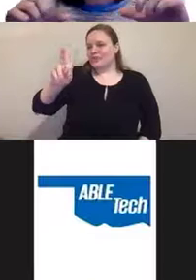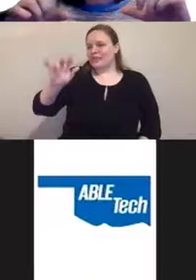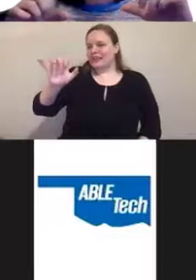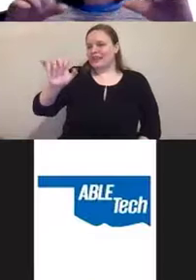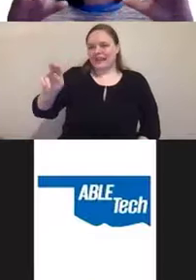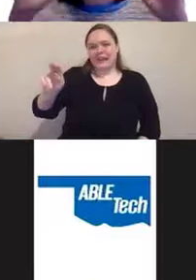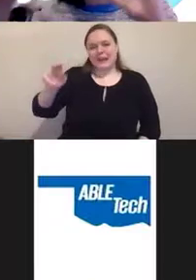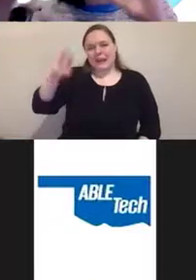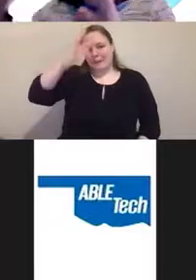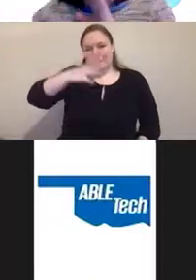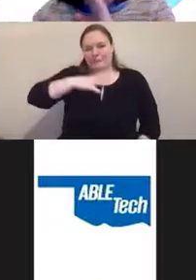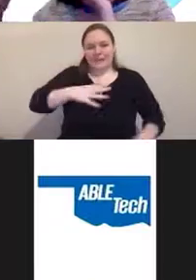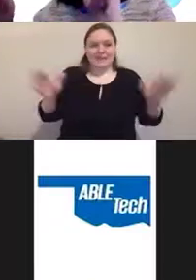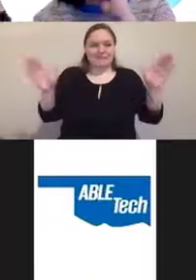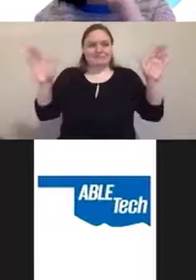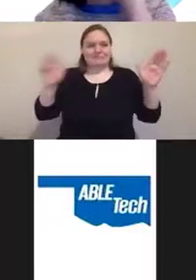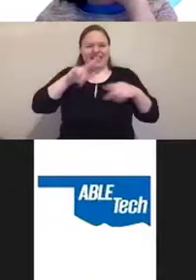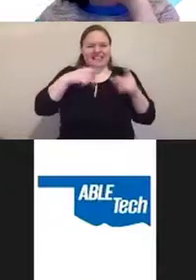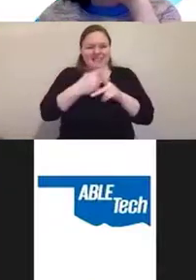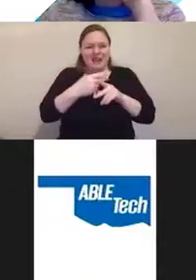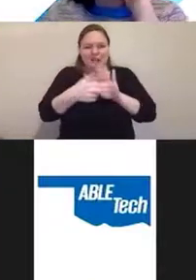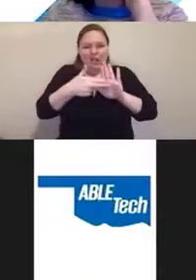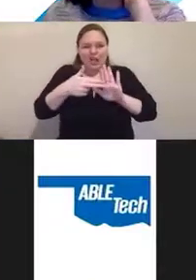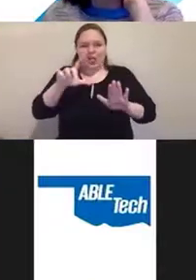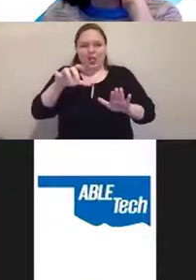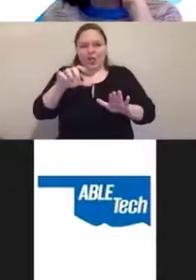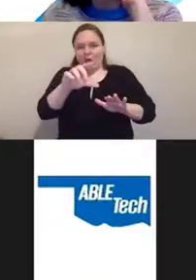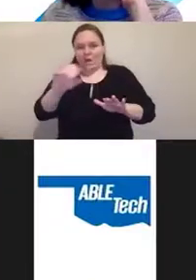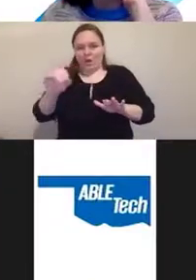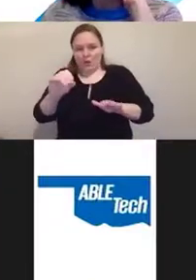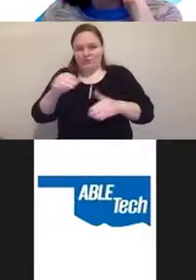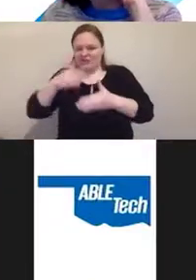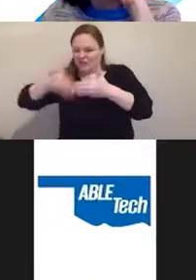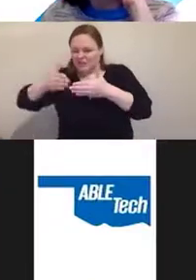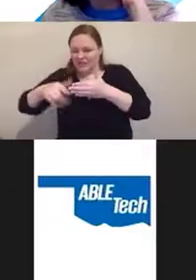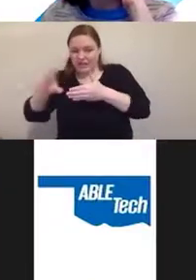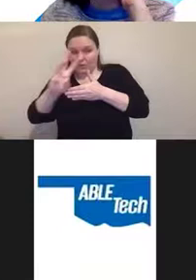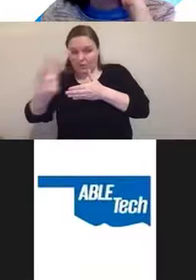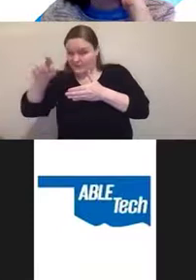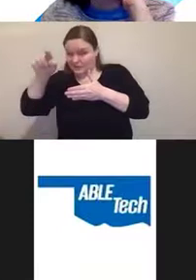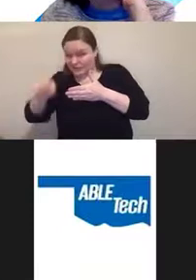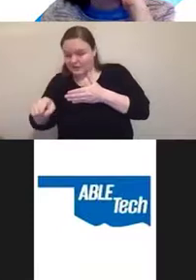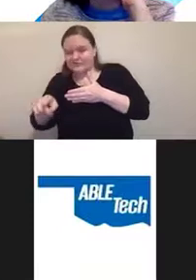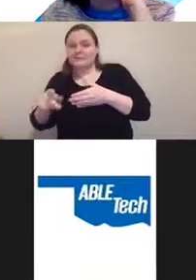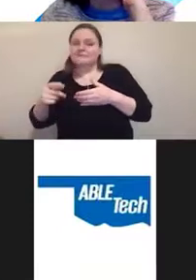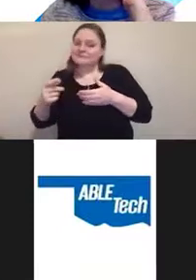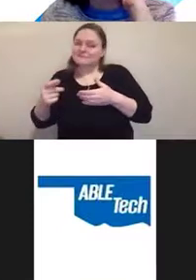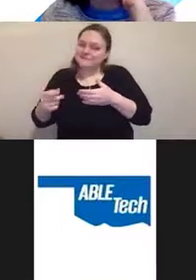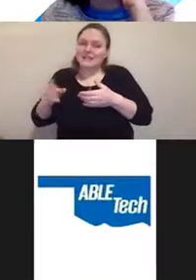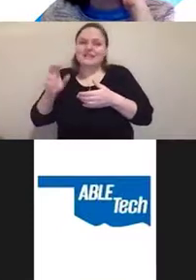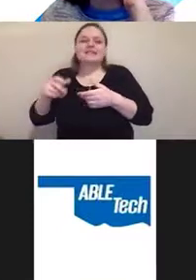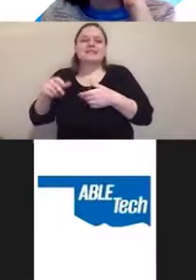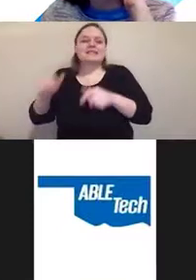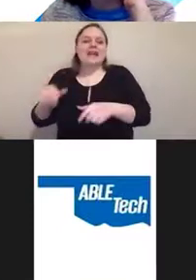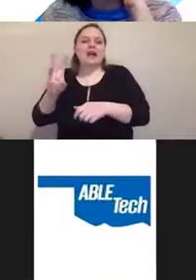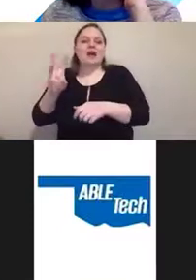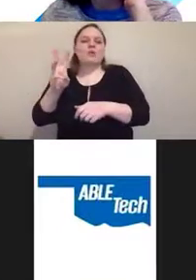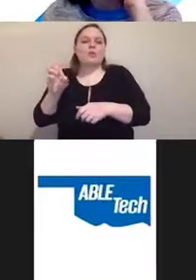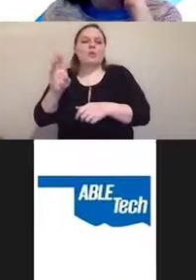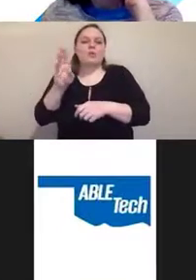with that off the side somewhere on a website, chances are that website is using an overlay,